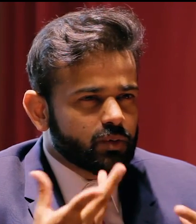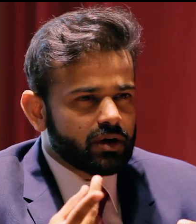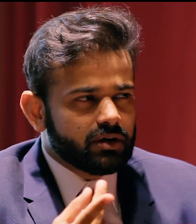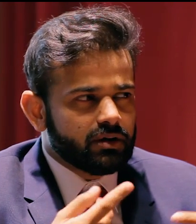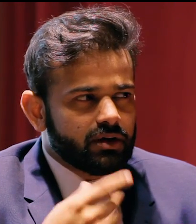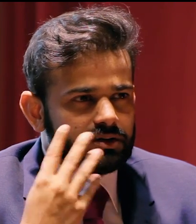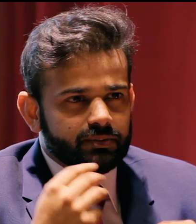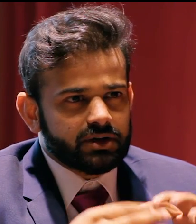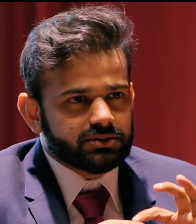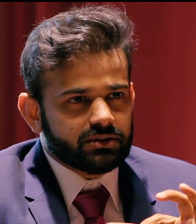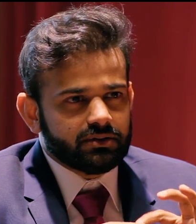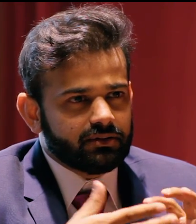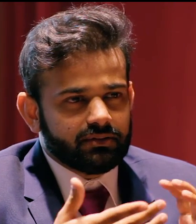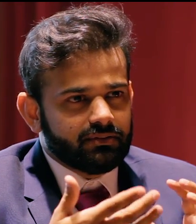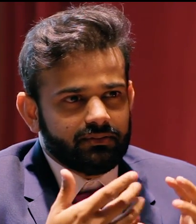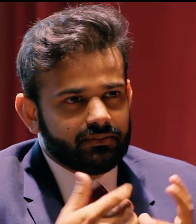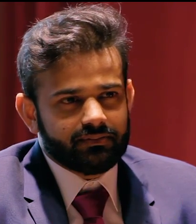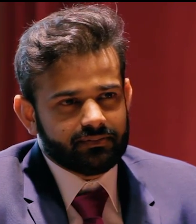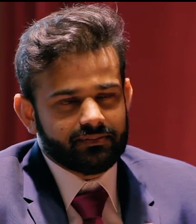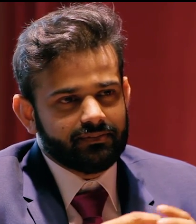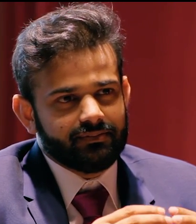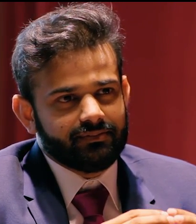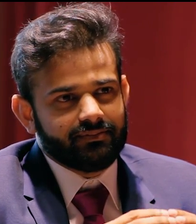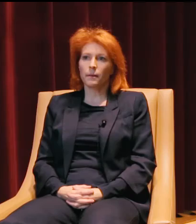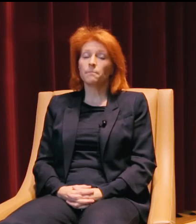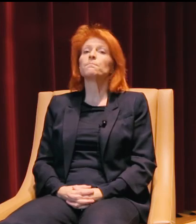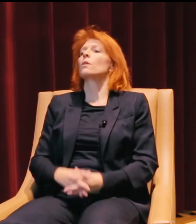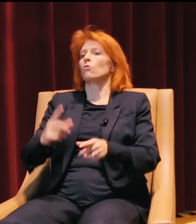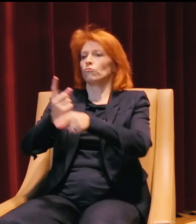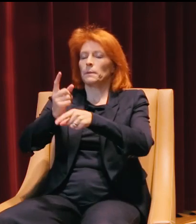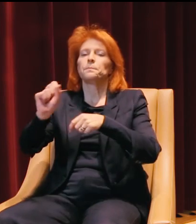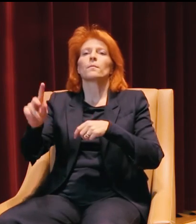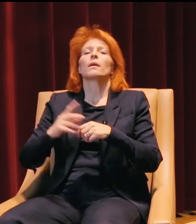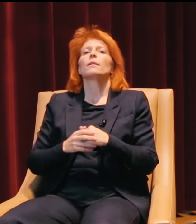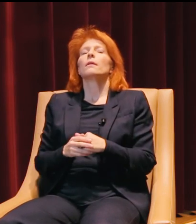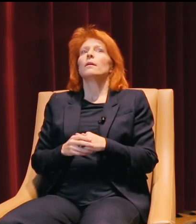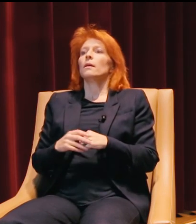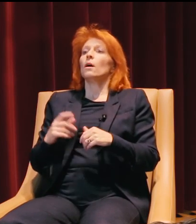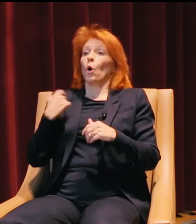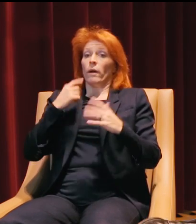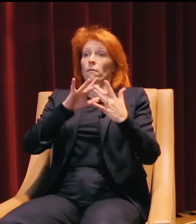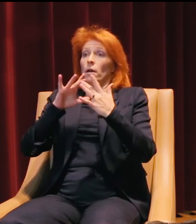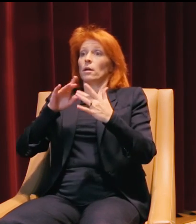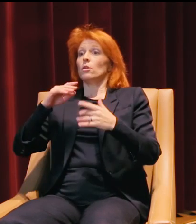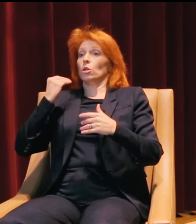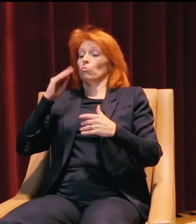Okay, so what kind of experiences? Could you elaborate more on that? Absolutely. So we've contacted Breckenridge Brewery,